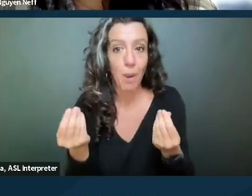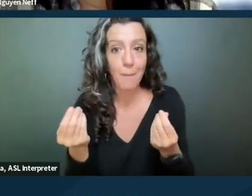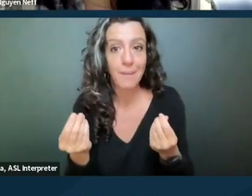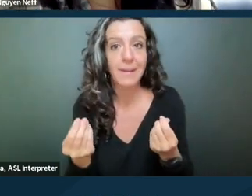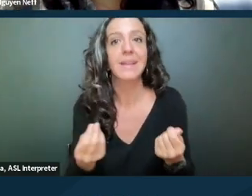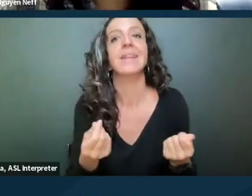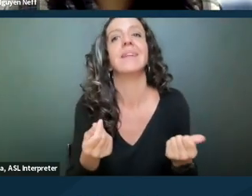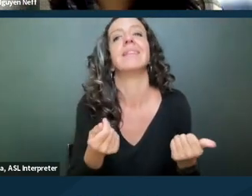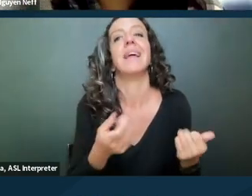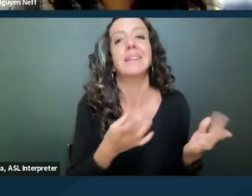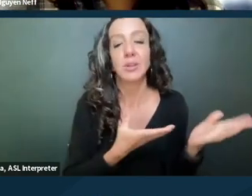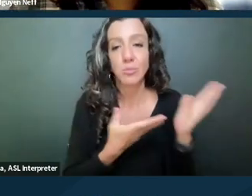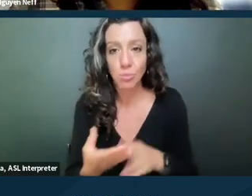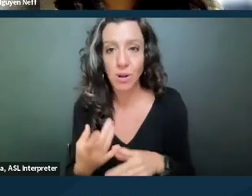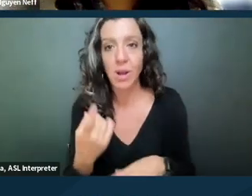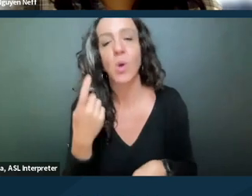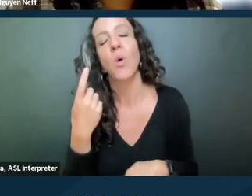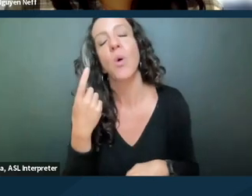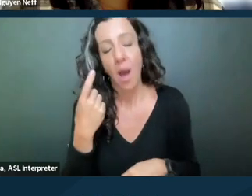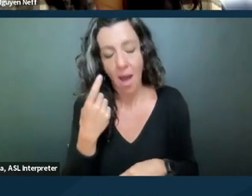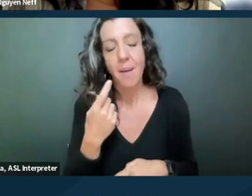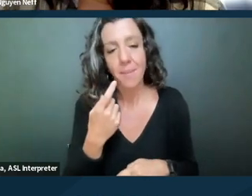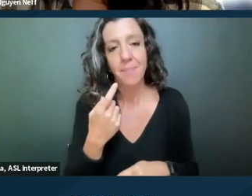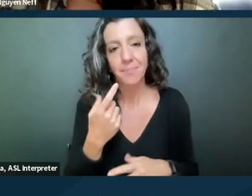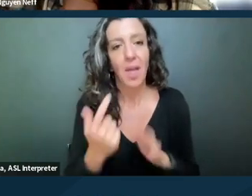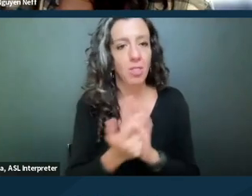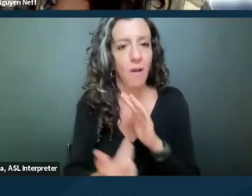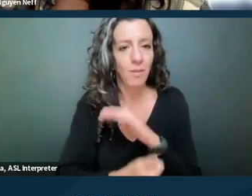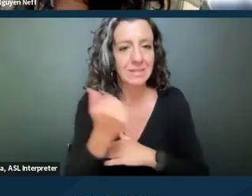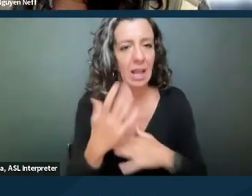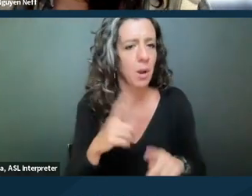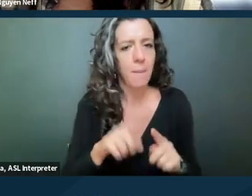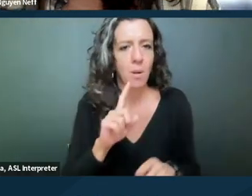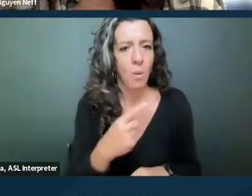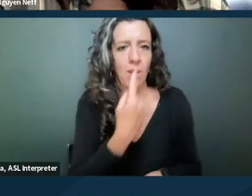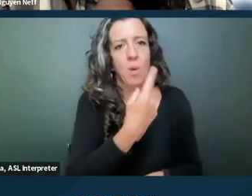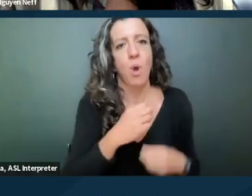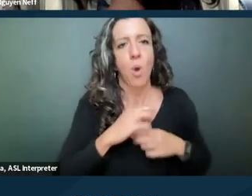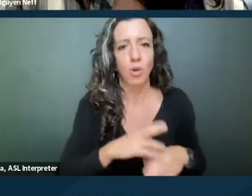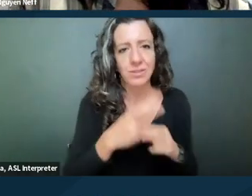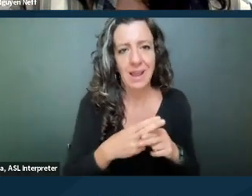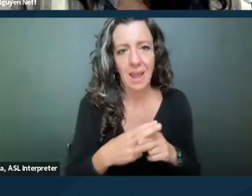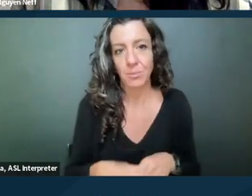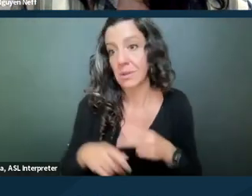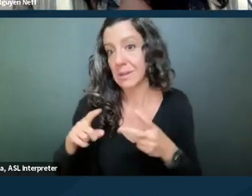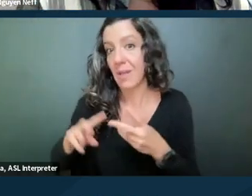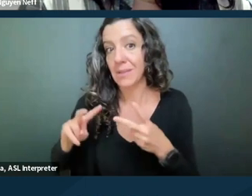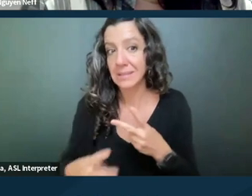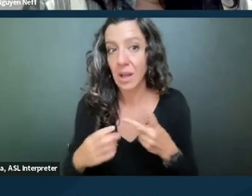but only one owner was named on the unlawful detainer. Now that second owner in a second case